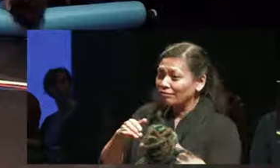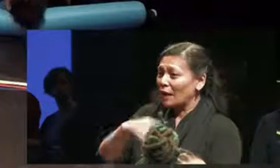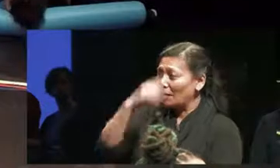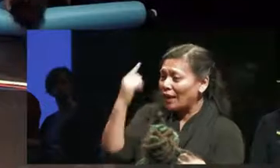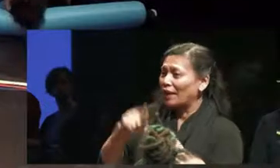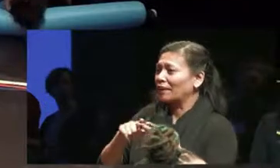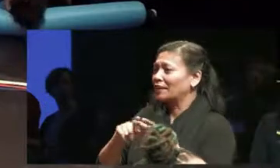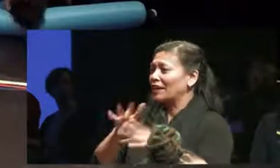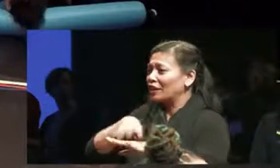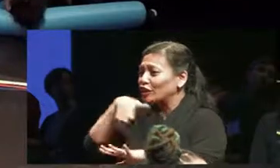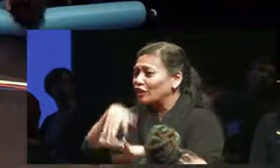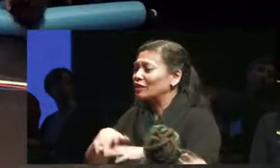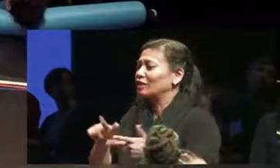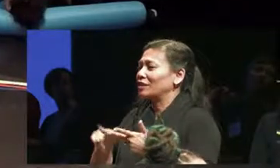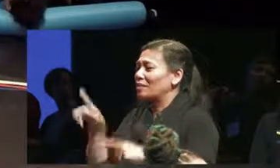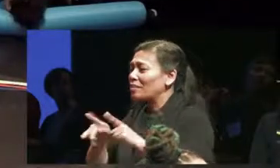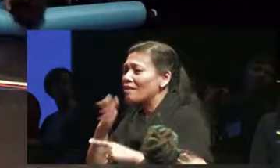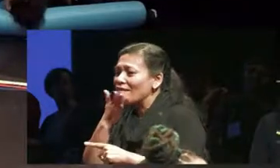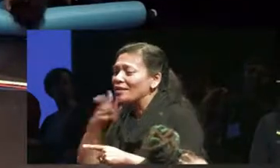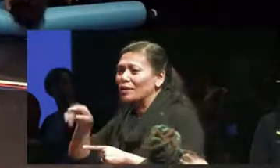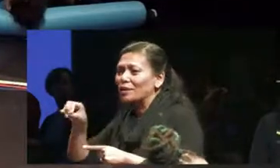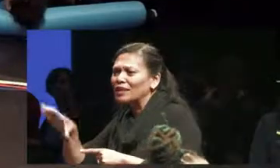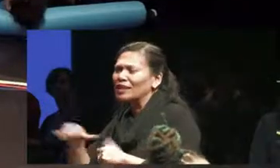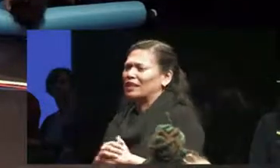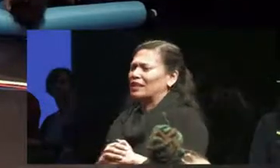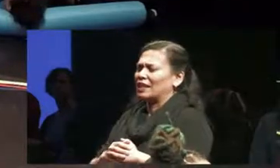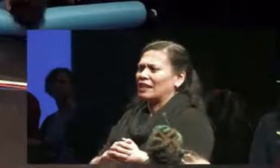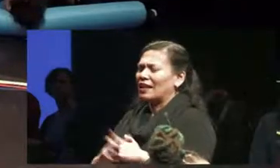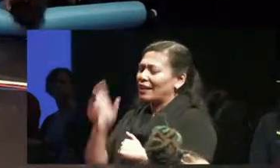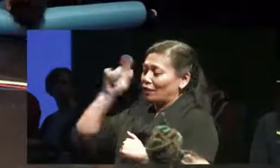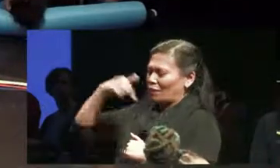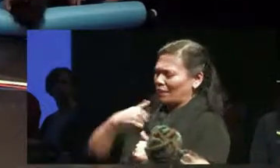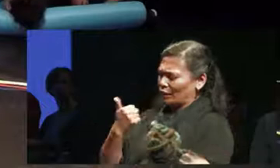disability arts? That's something I've struggled with in my work over the last